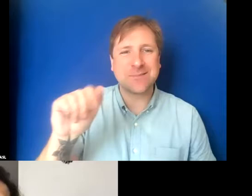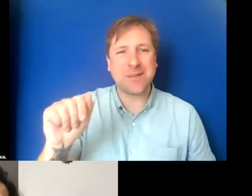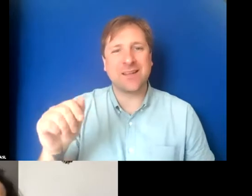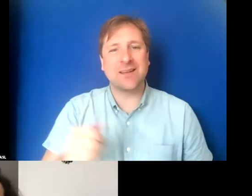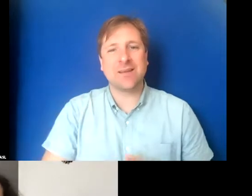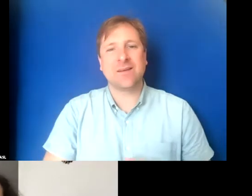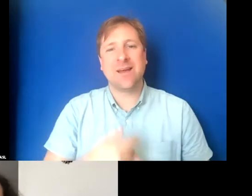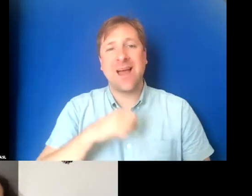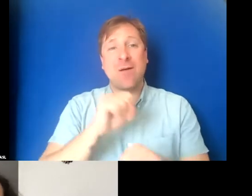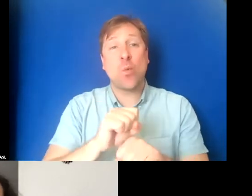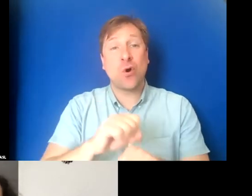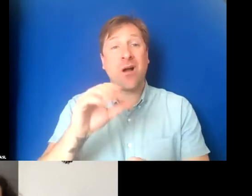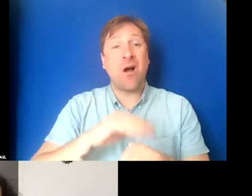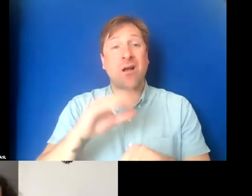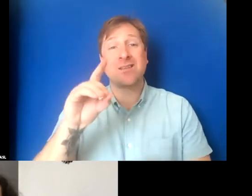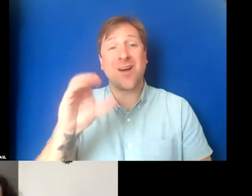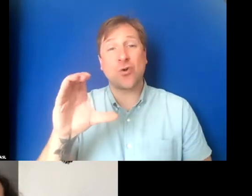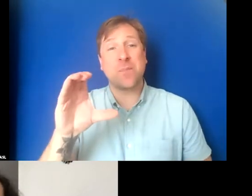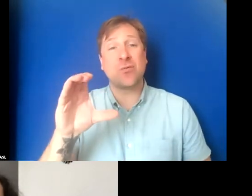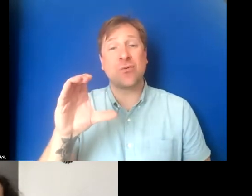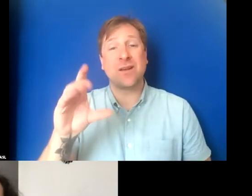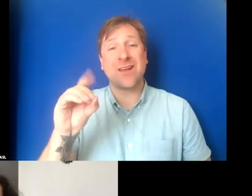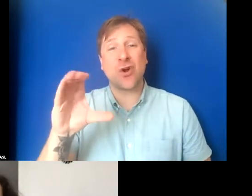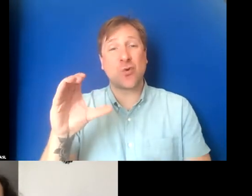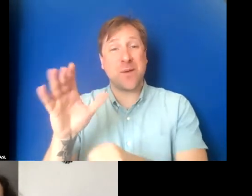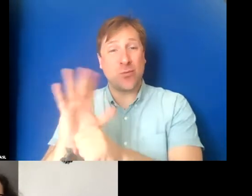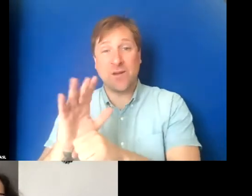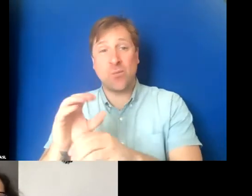I worked on a documentary with- none of the people-